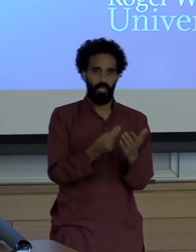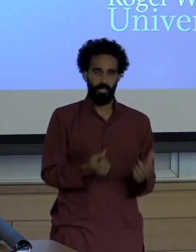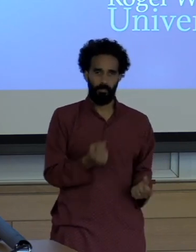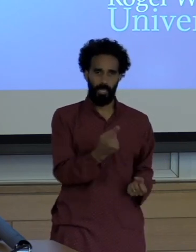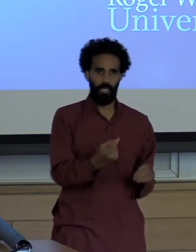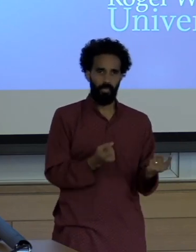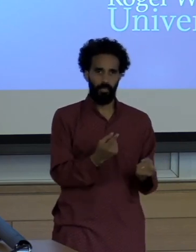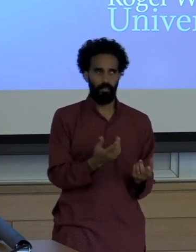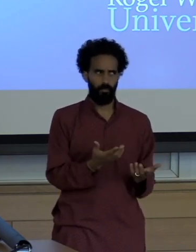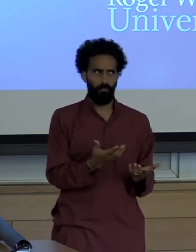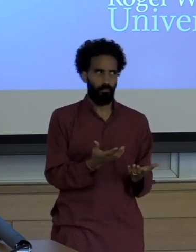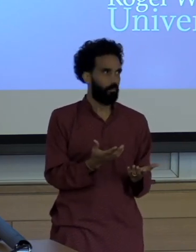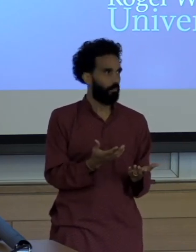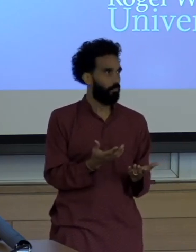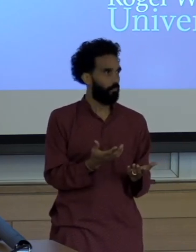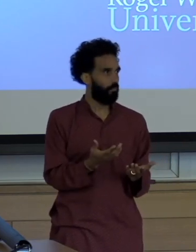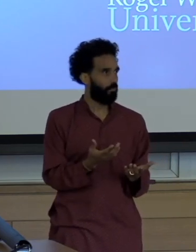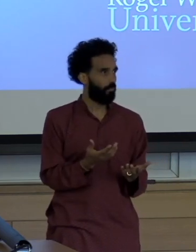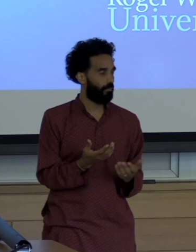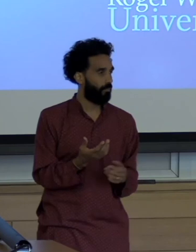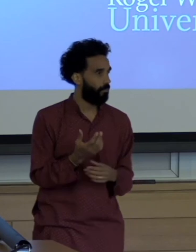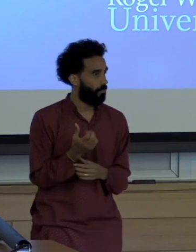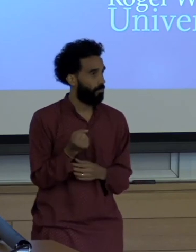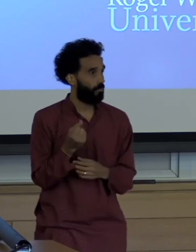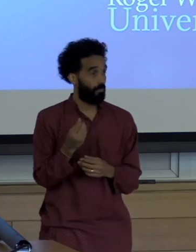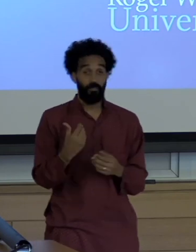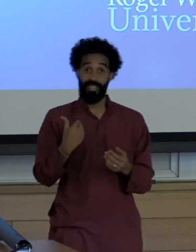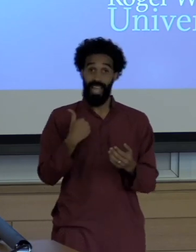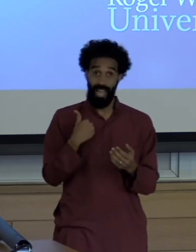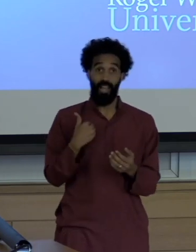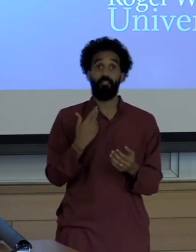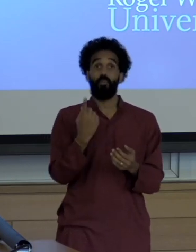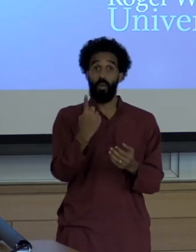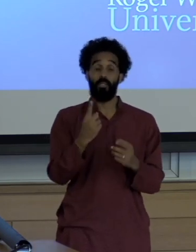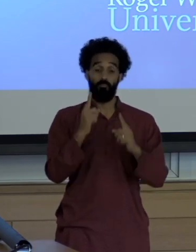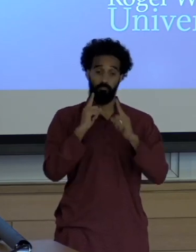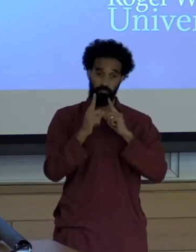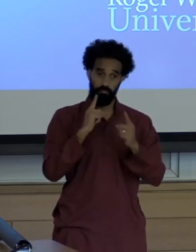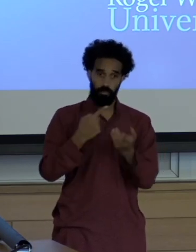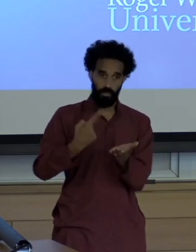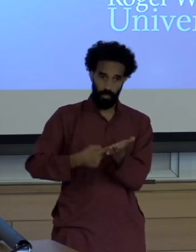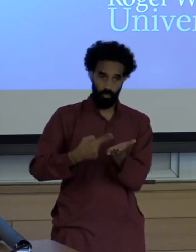So, you know There's a discourse there that is really hard to make clear